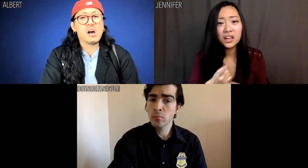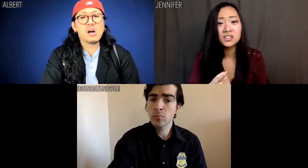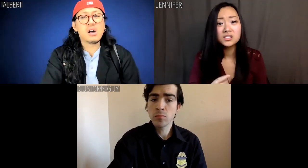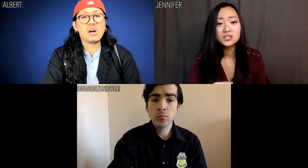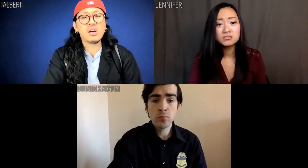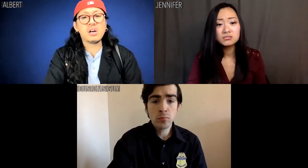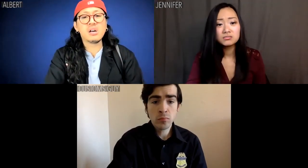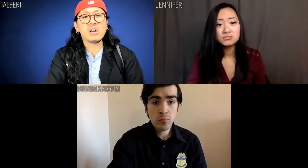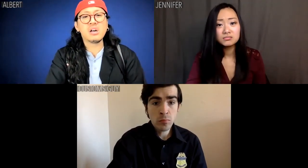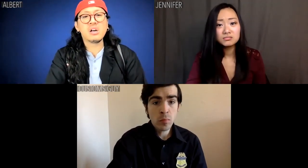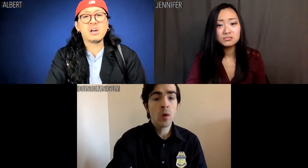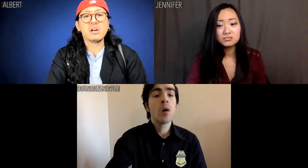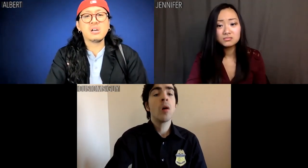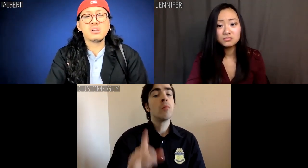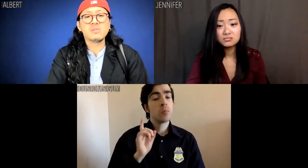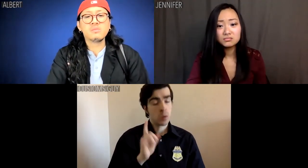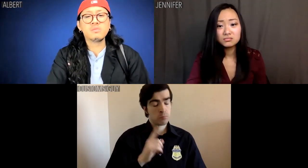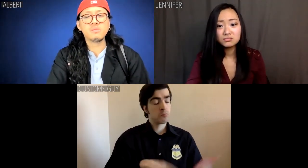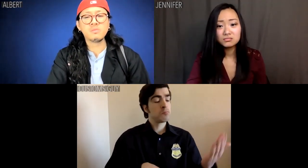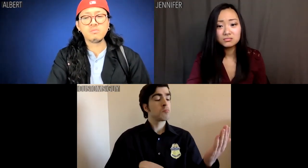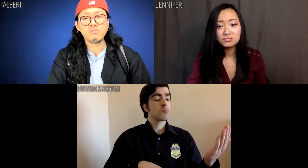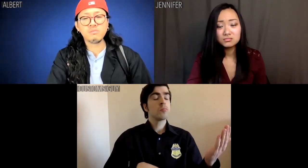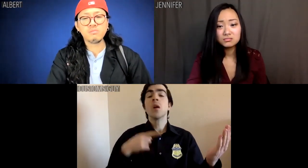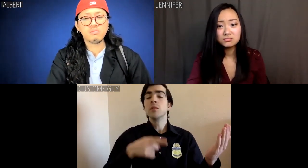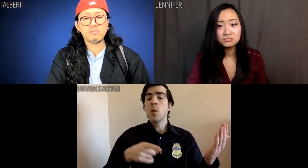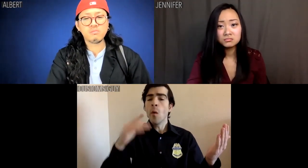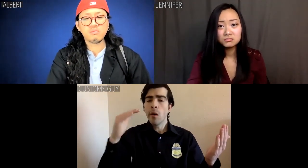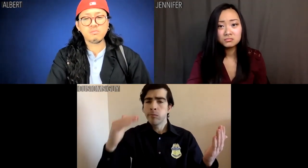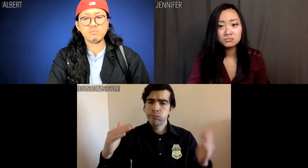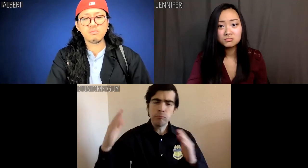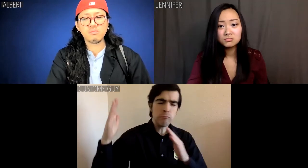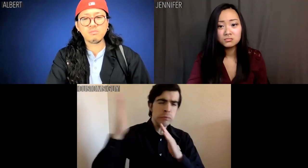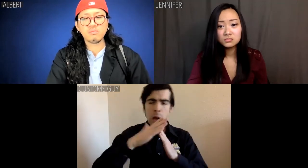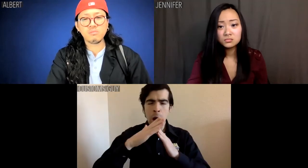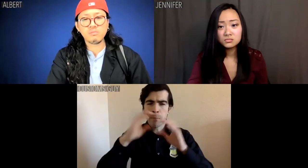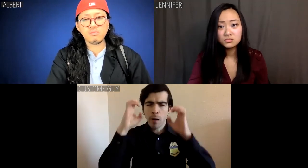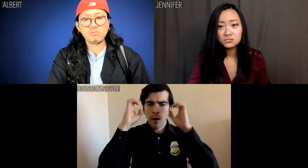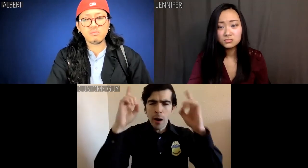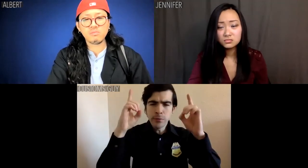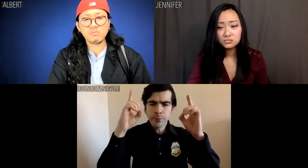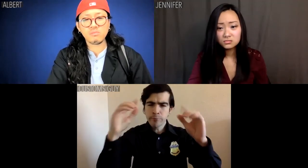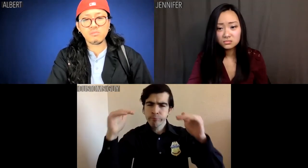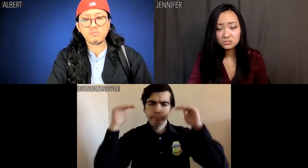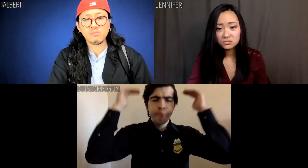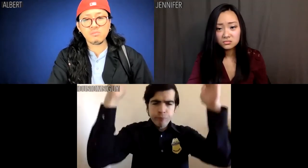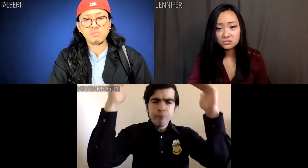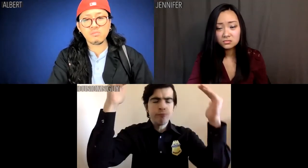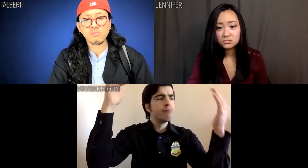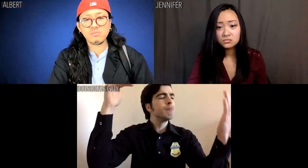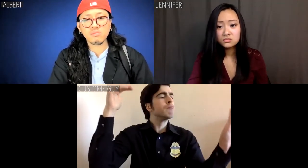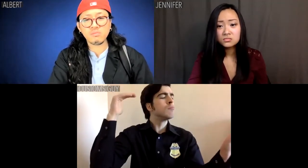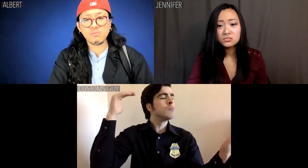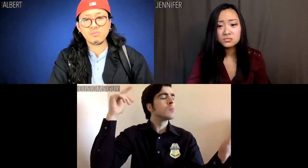Jennifer: Correct. Customs guy: OK, and highest level of education